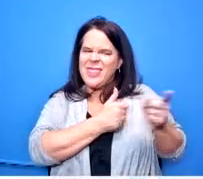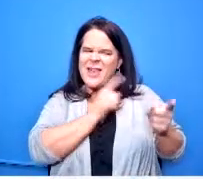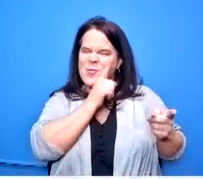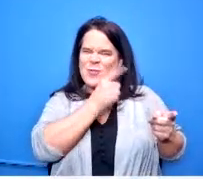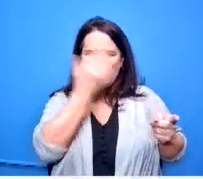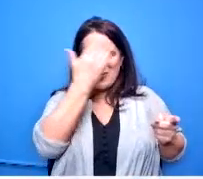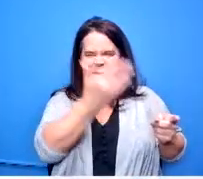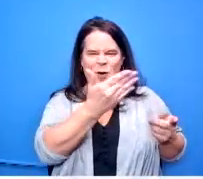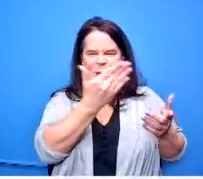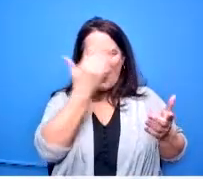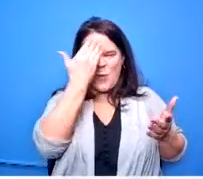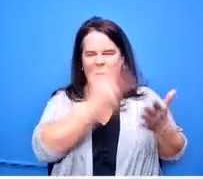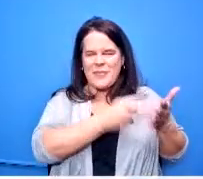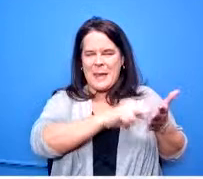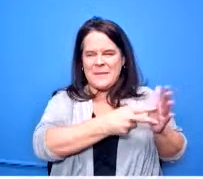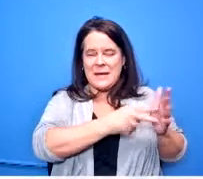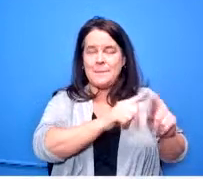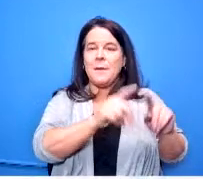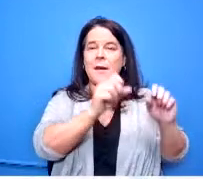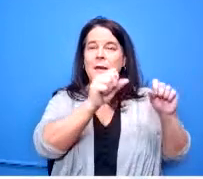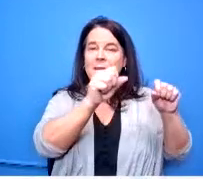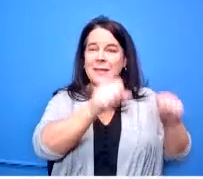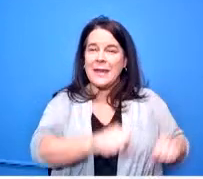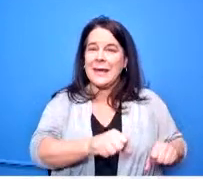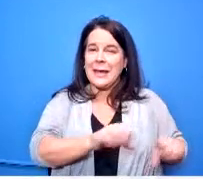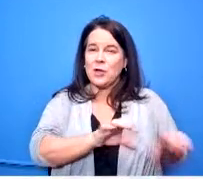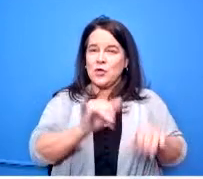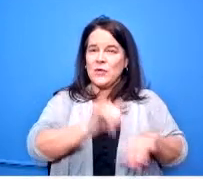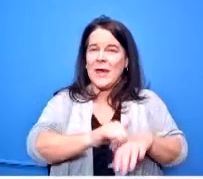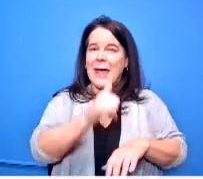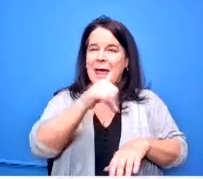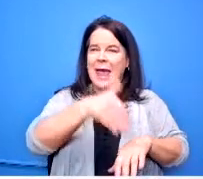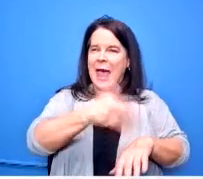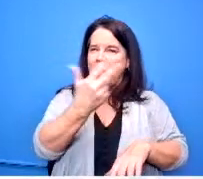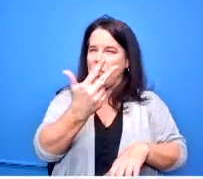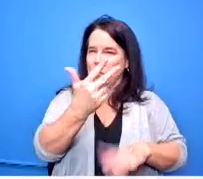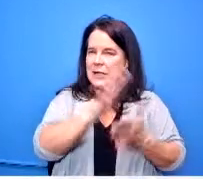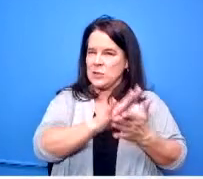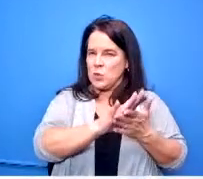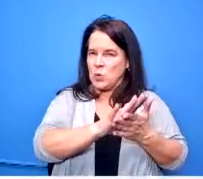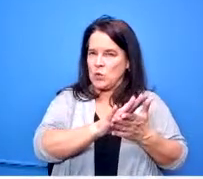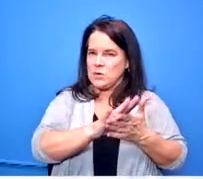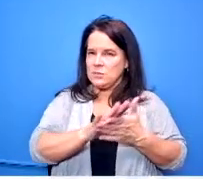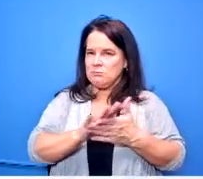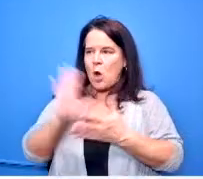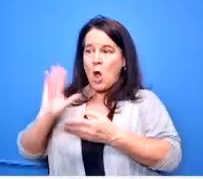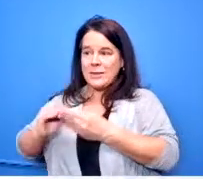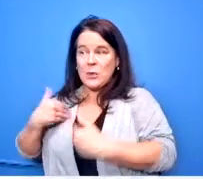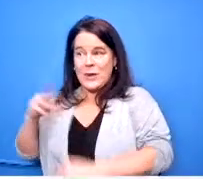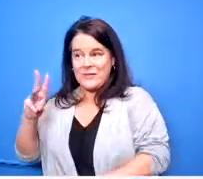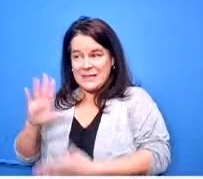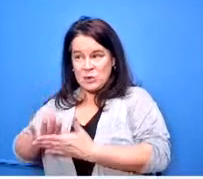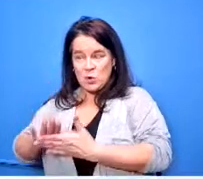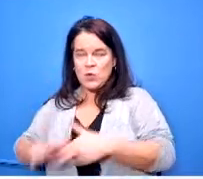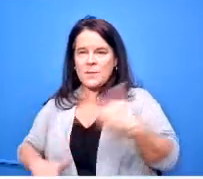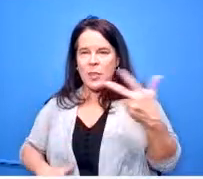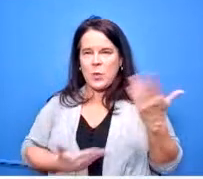but they can access that at three schools out of our six currently those are the two big ones that